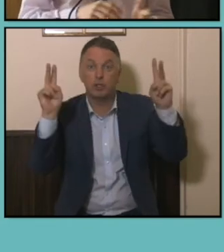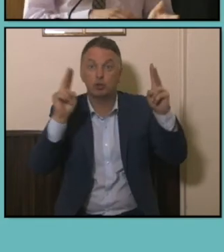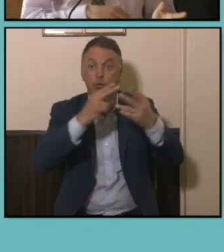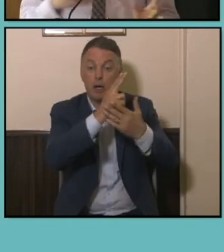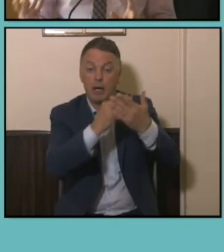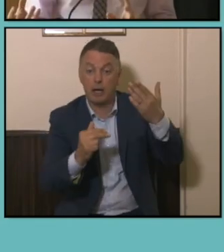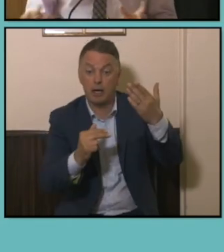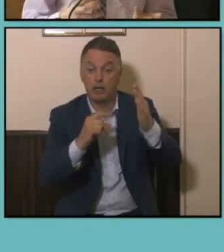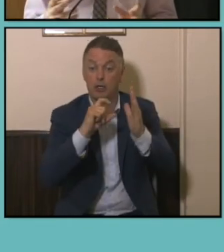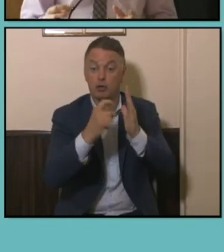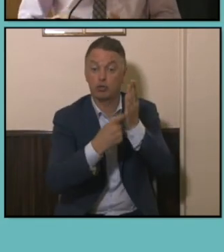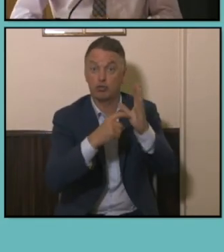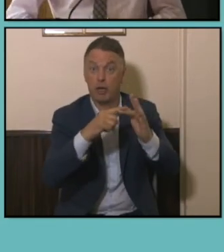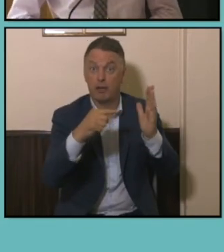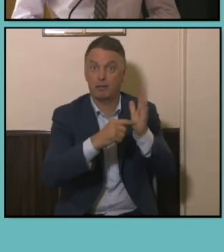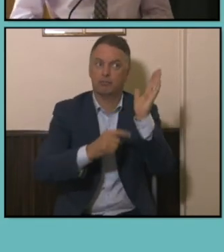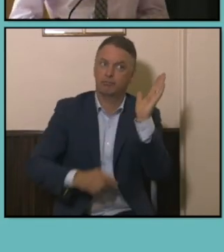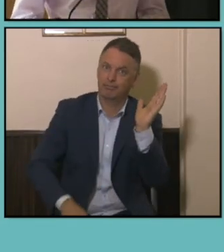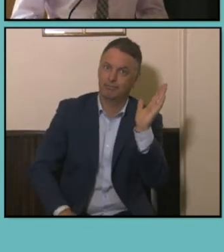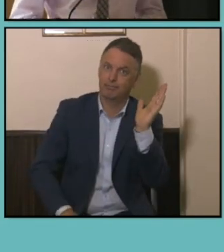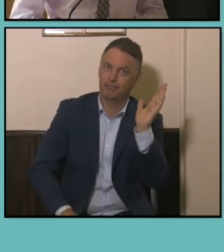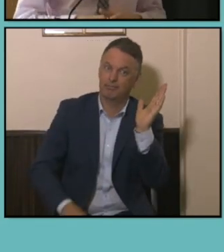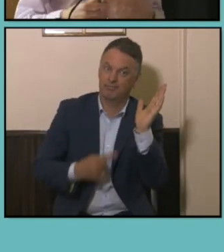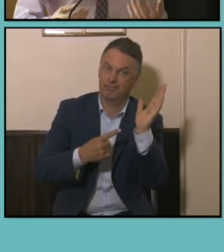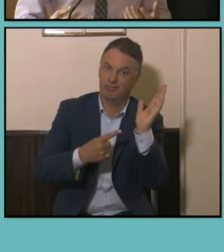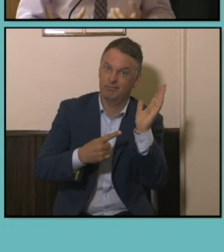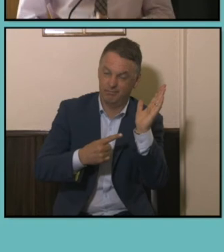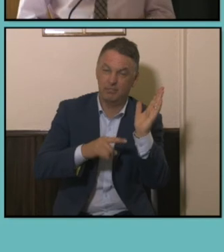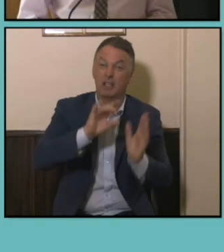other end of the scale that we were looking at so 10% of people who have a